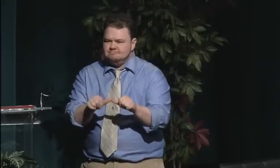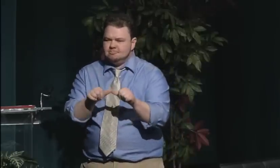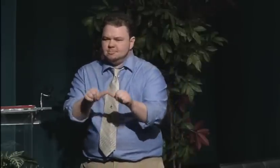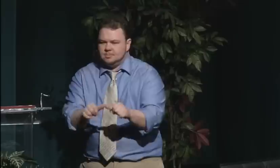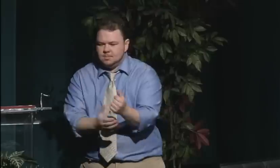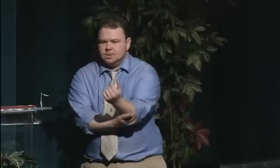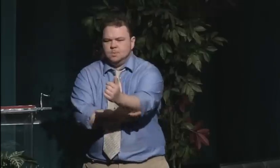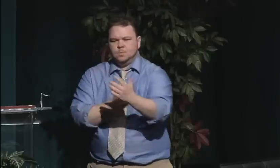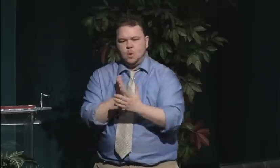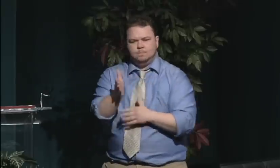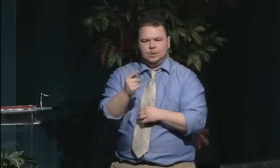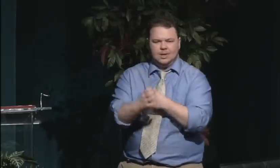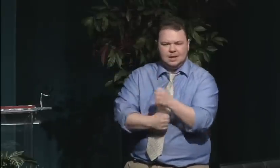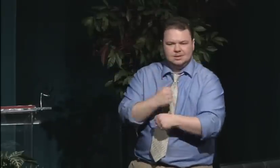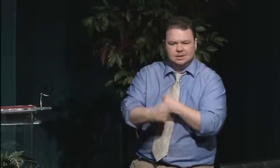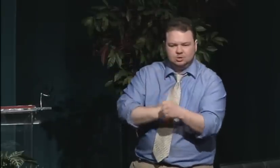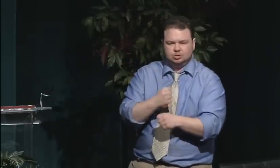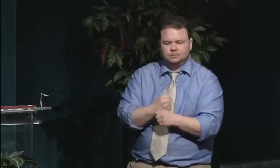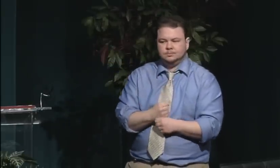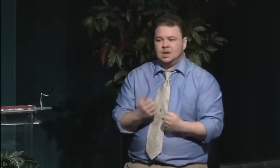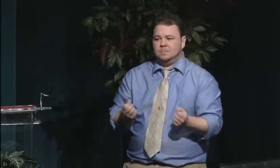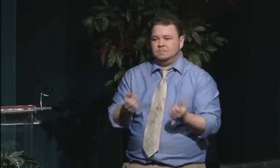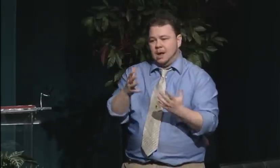we talked about, this medical -- social unrest,